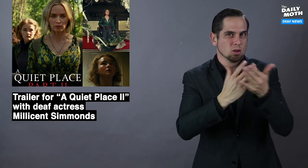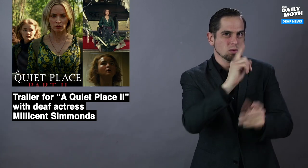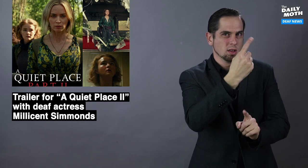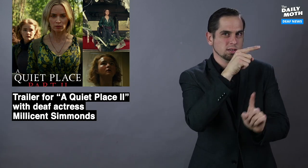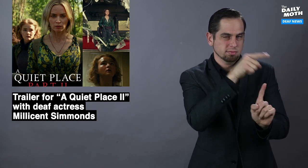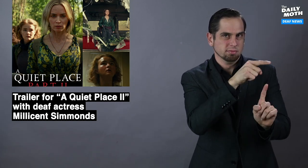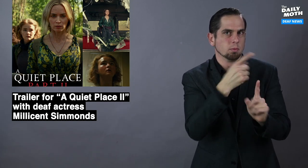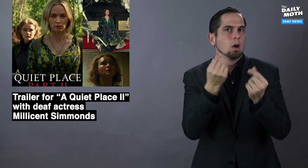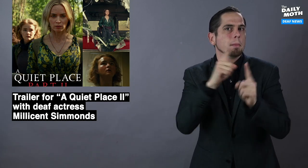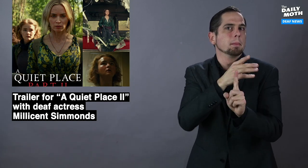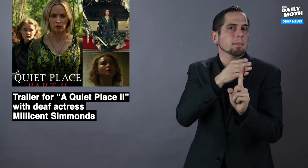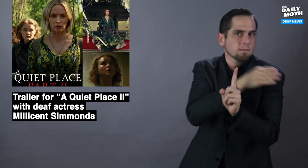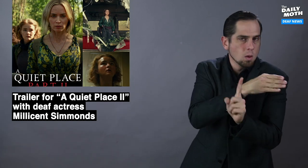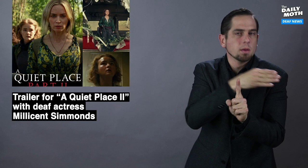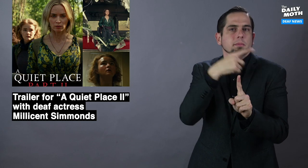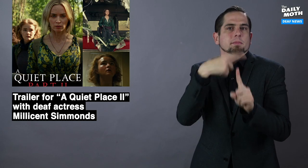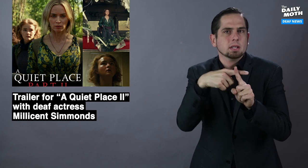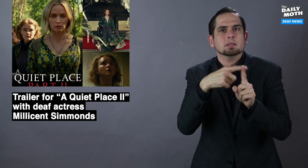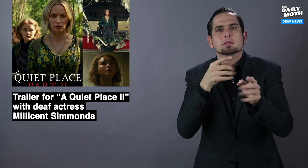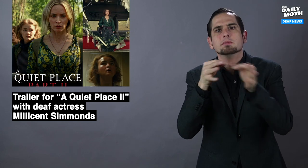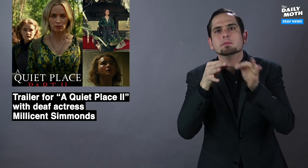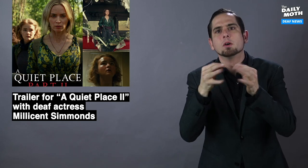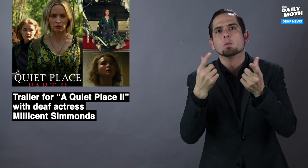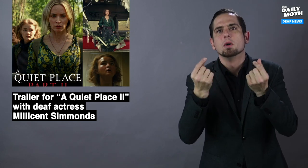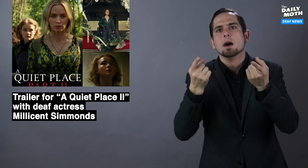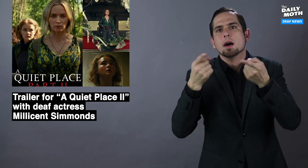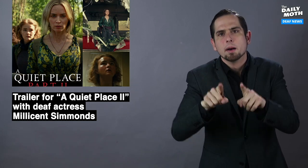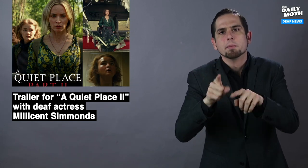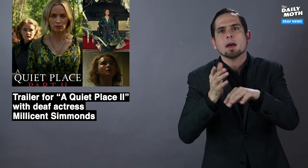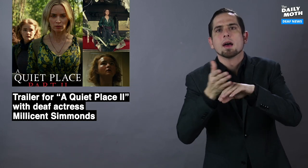seen in the first movie, as well as what happens after